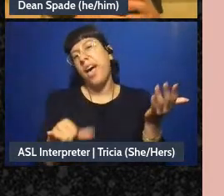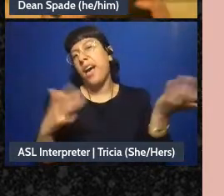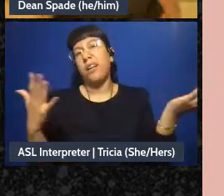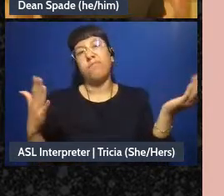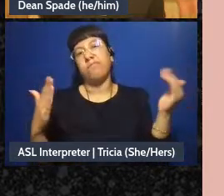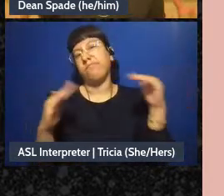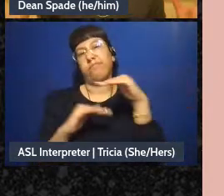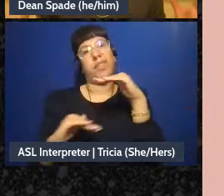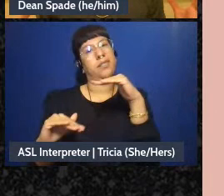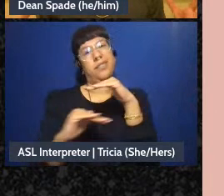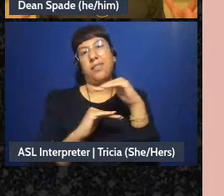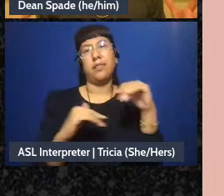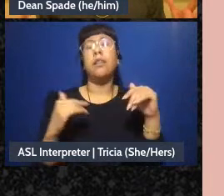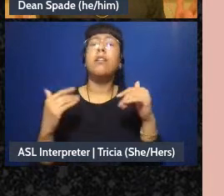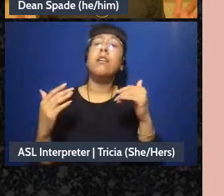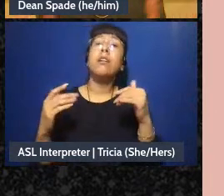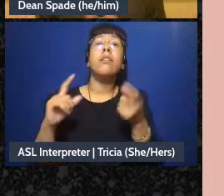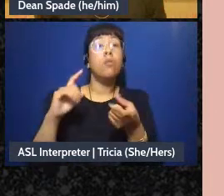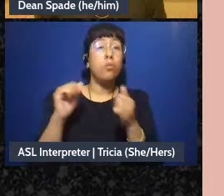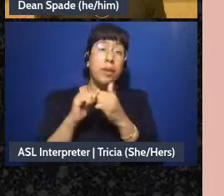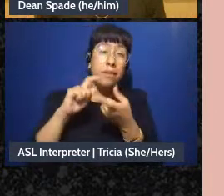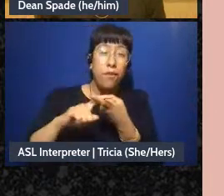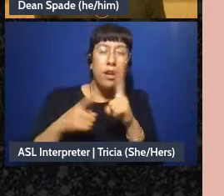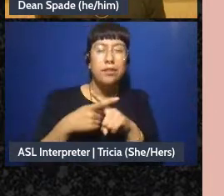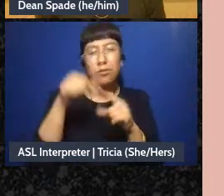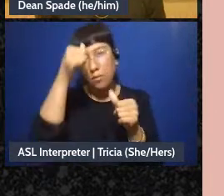we do this all the time in our friendships, I think I used this example in the last workshop,